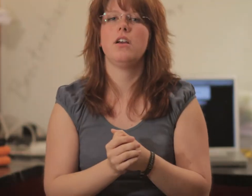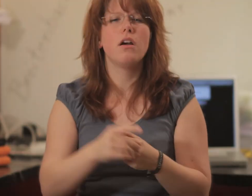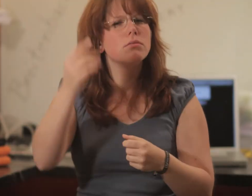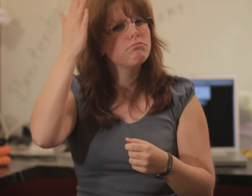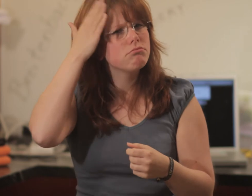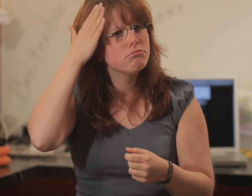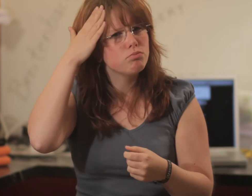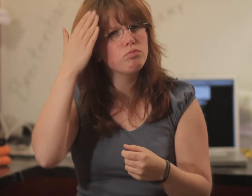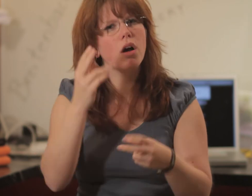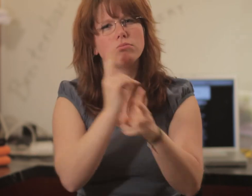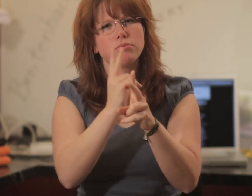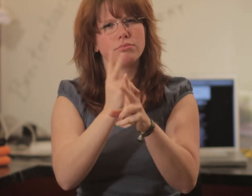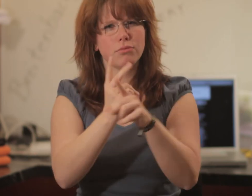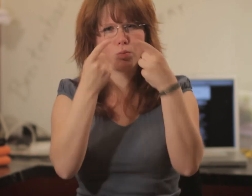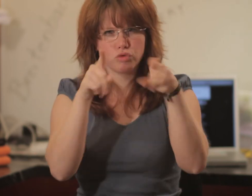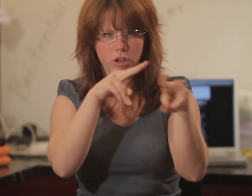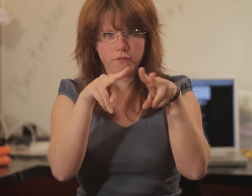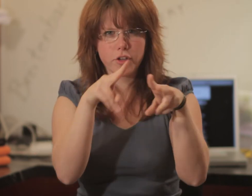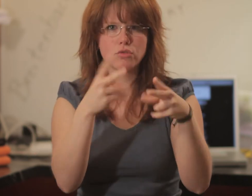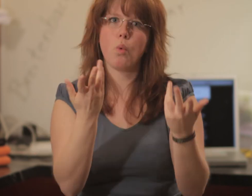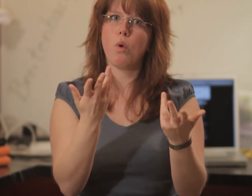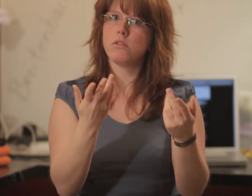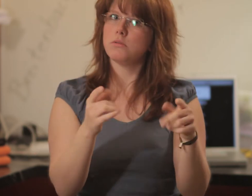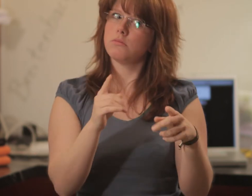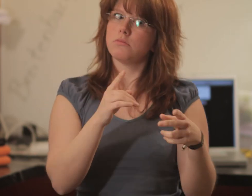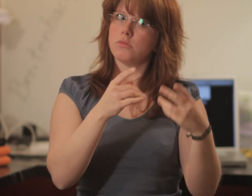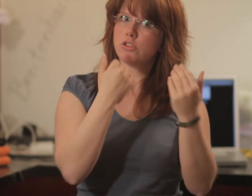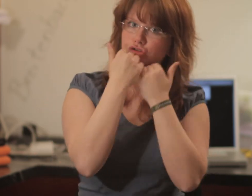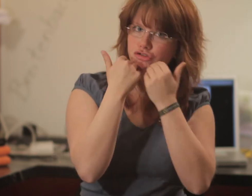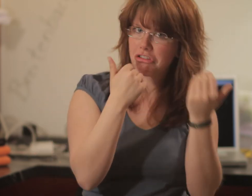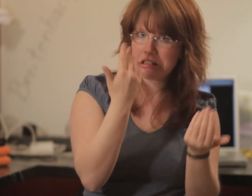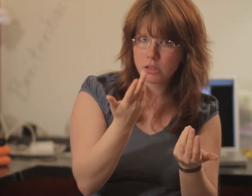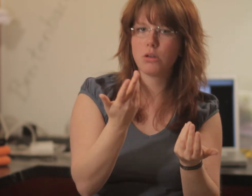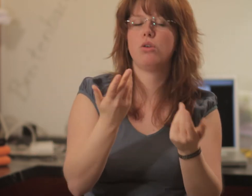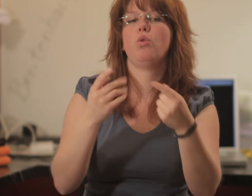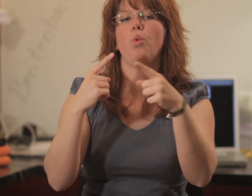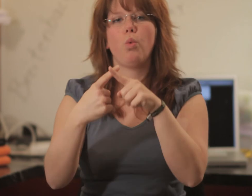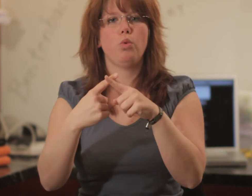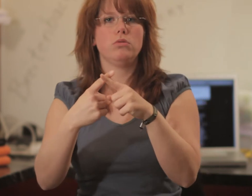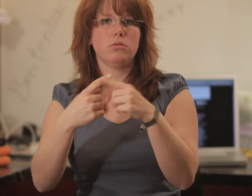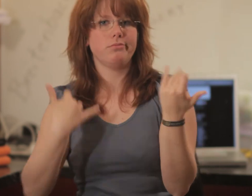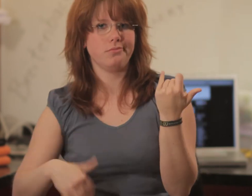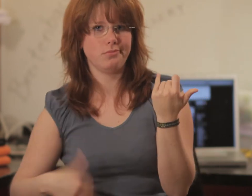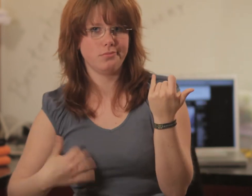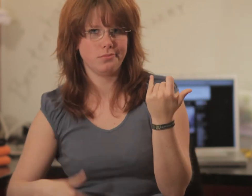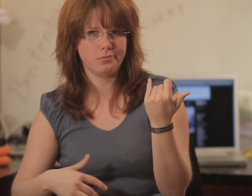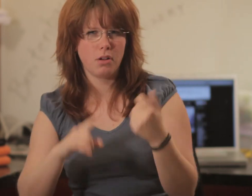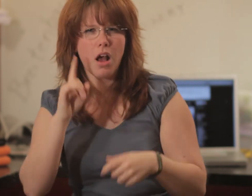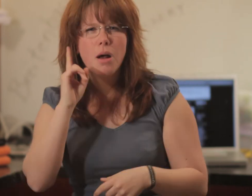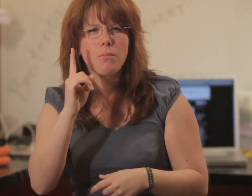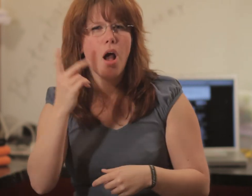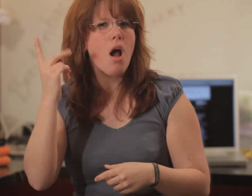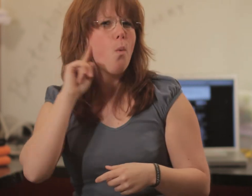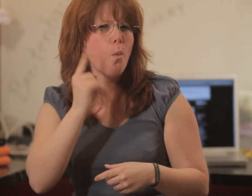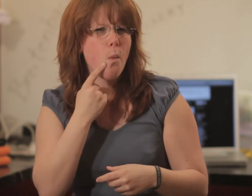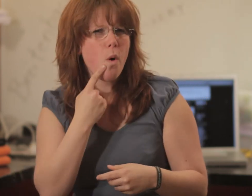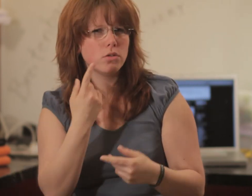You know standard music videos with story and music.